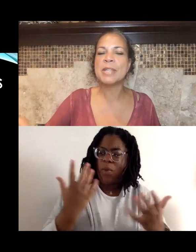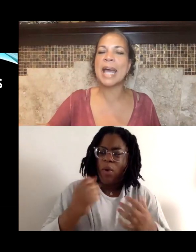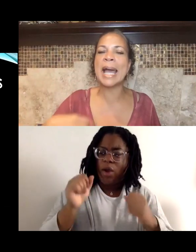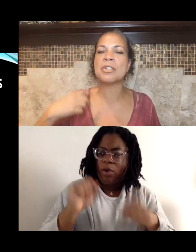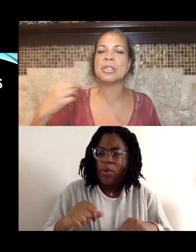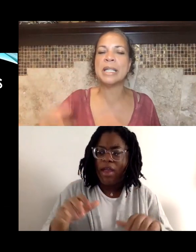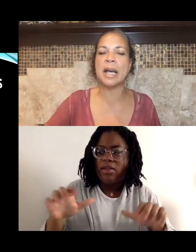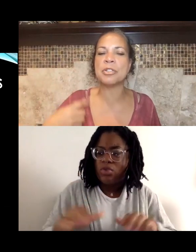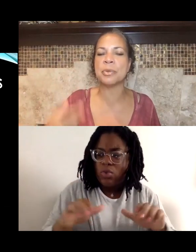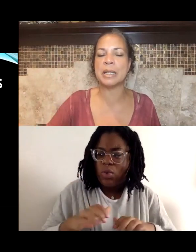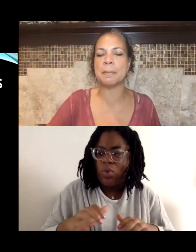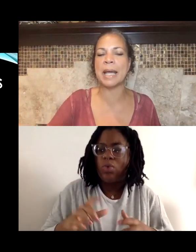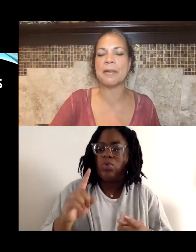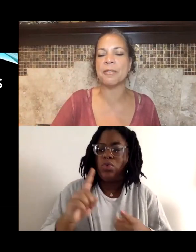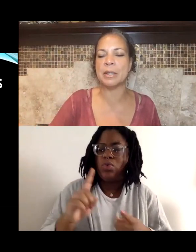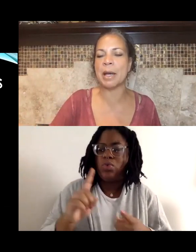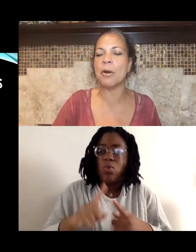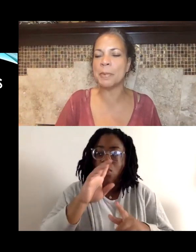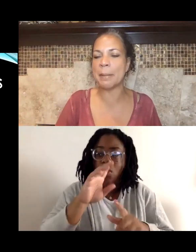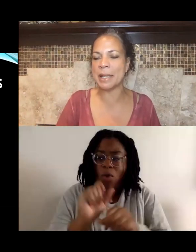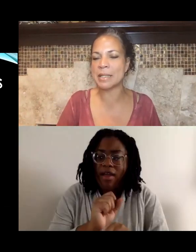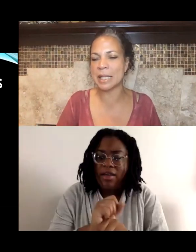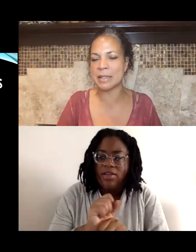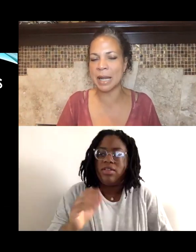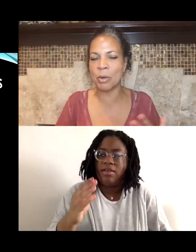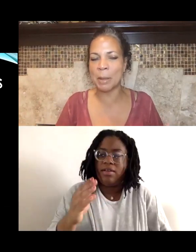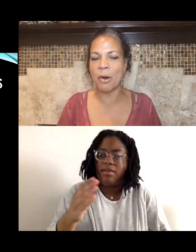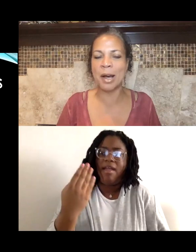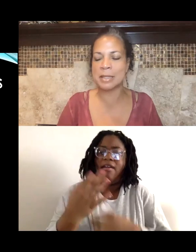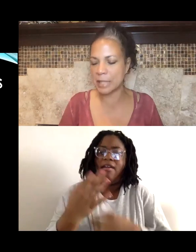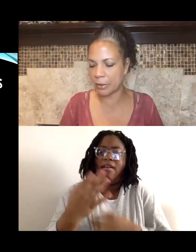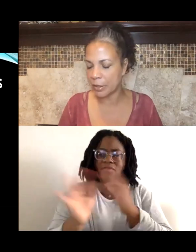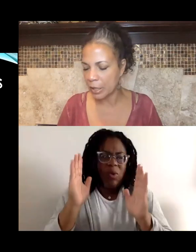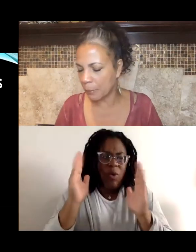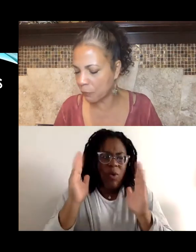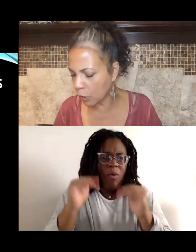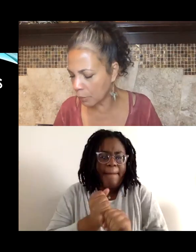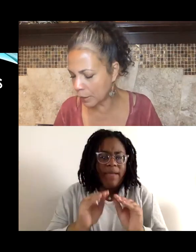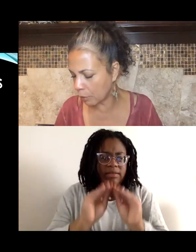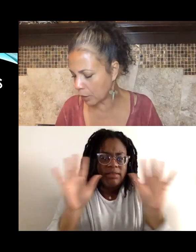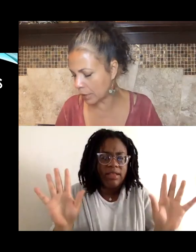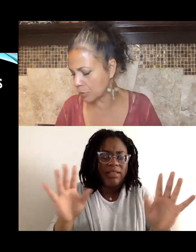to actually usher in black freedom. I hope that makes sense? And I wanna pause there before we go on,